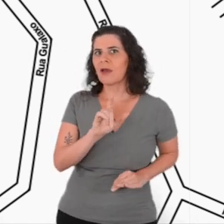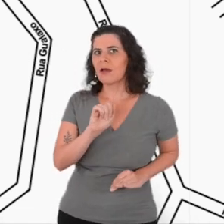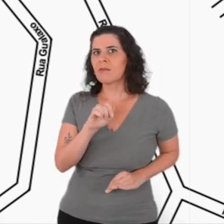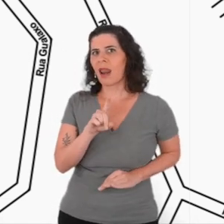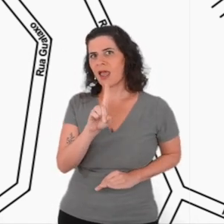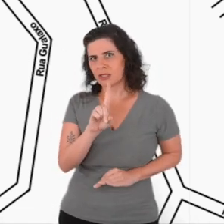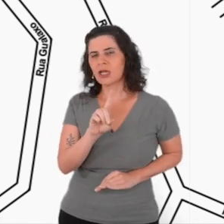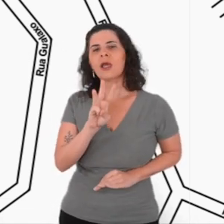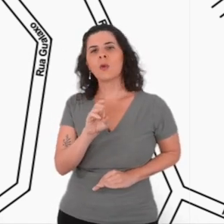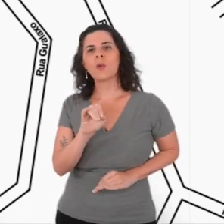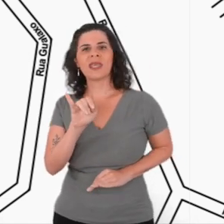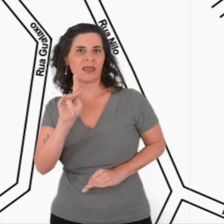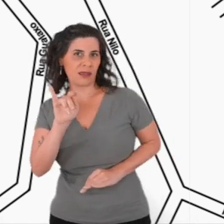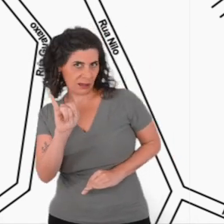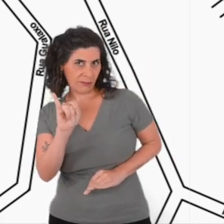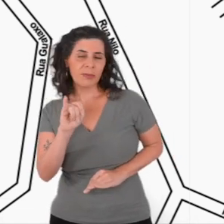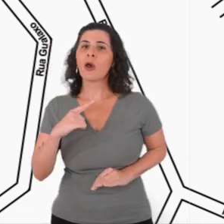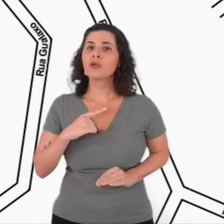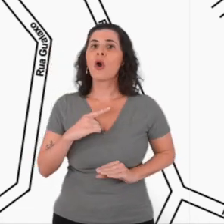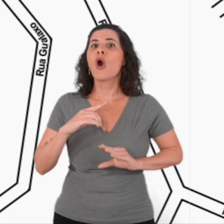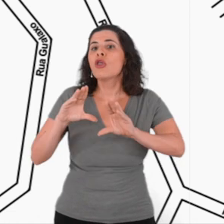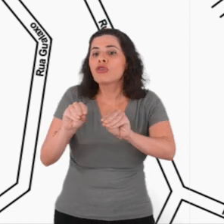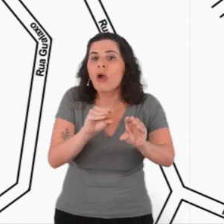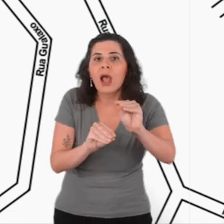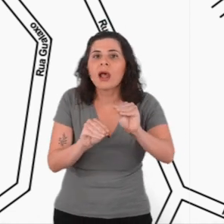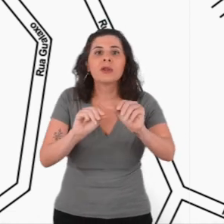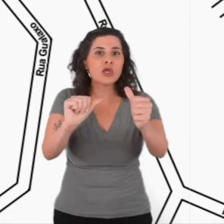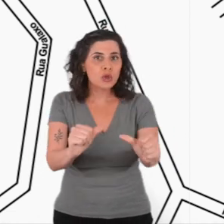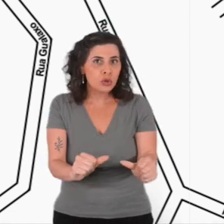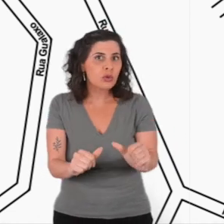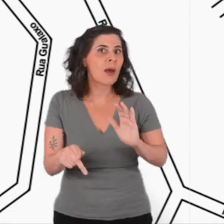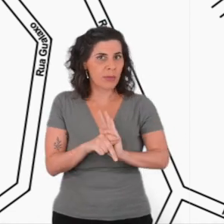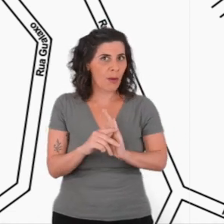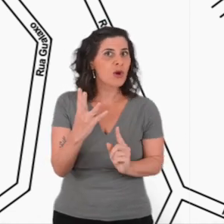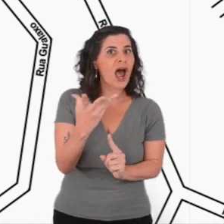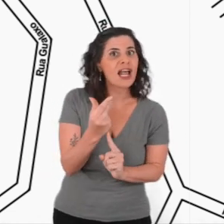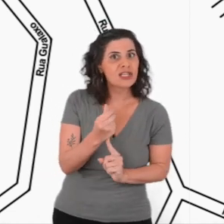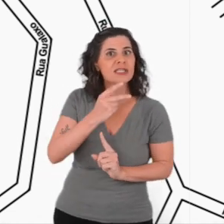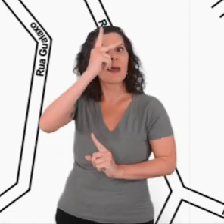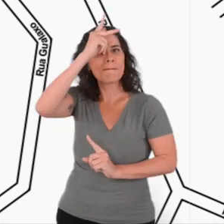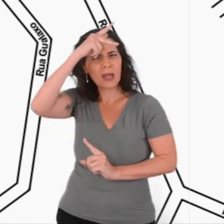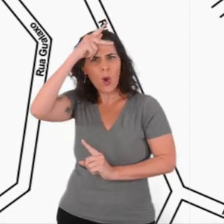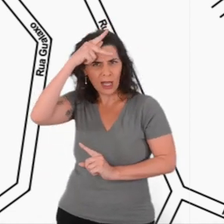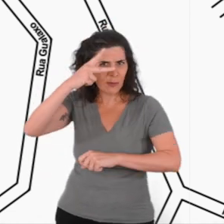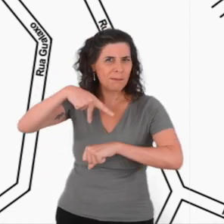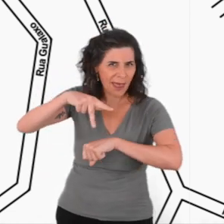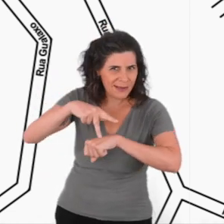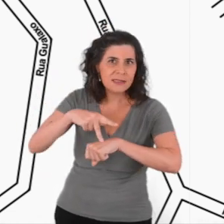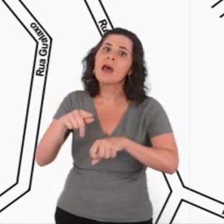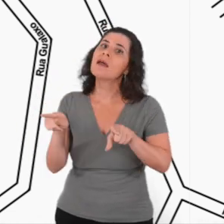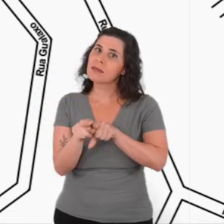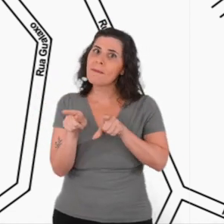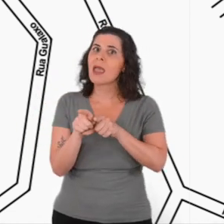and now I'm touching some sculptures by a Peruvian artist, also visually impaired, made with recyclable material.